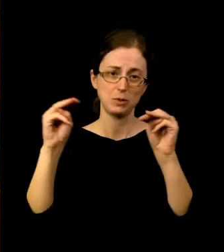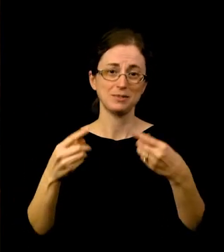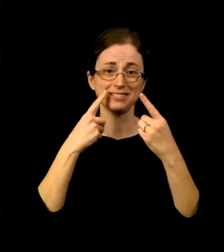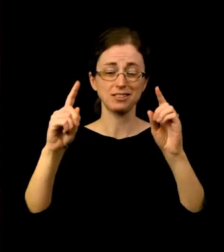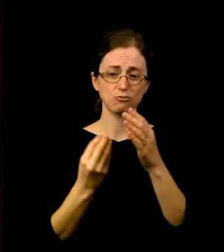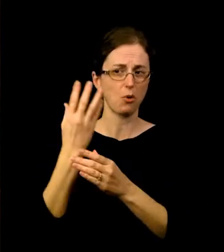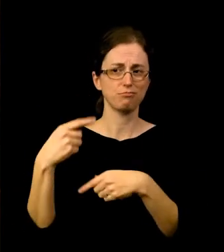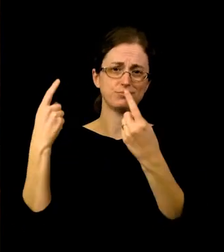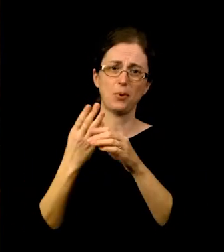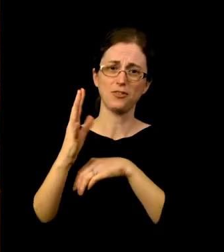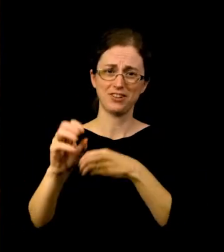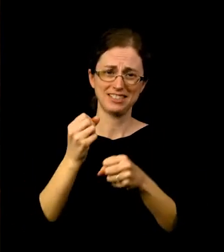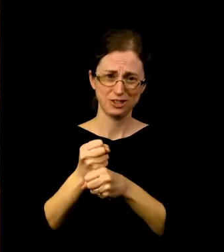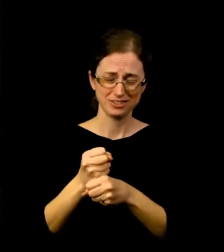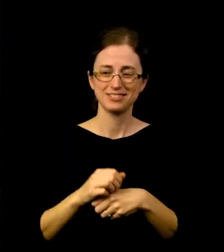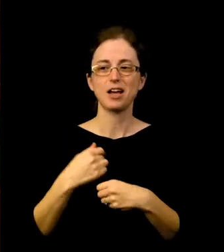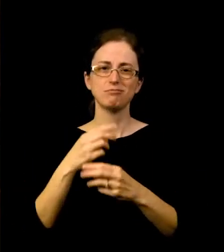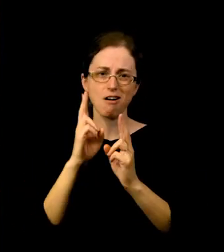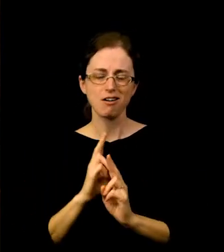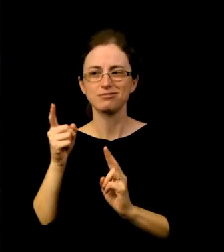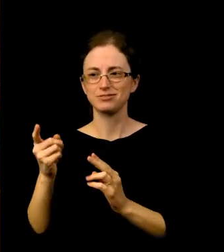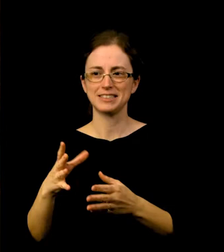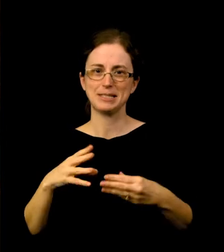I am honored that she accepted the invitation to lead at this pivotal time.